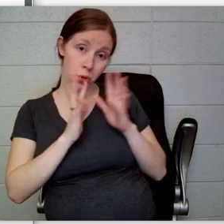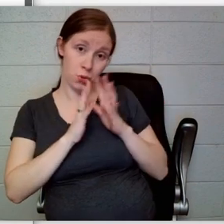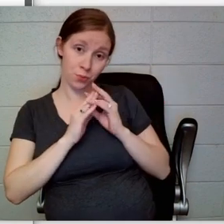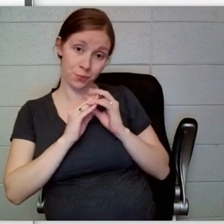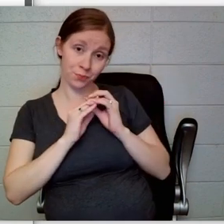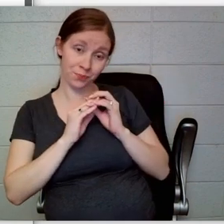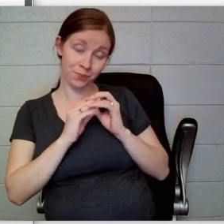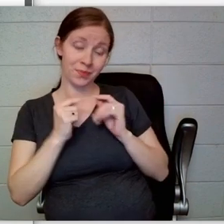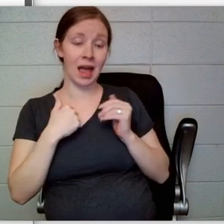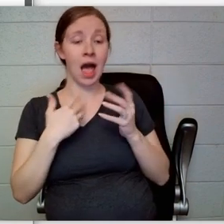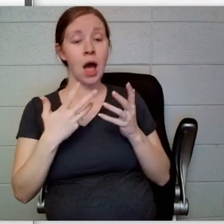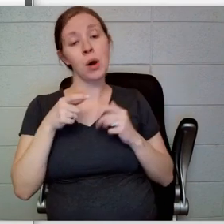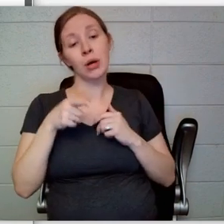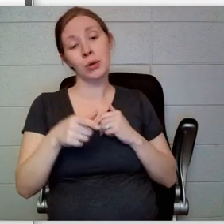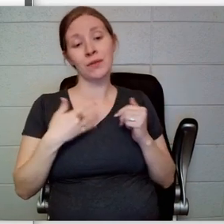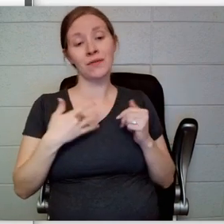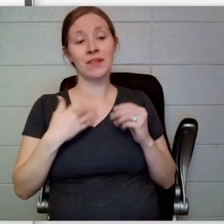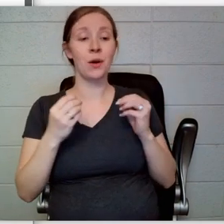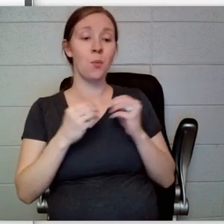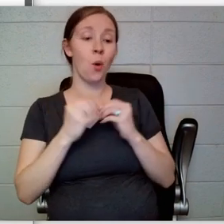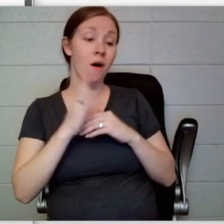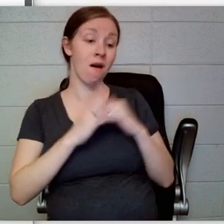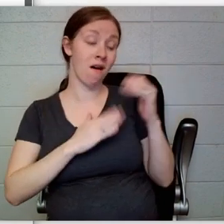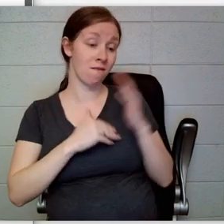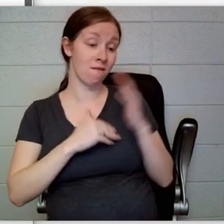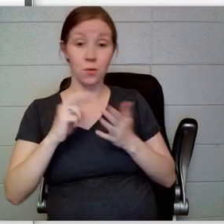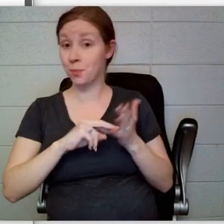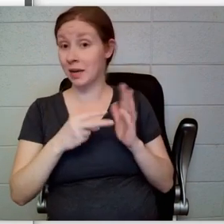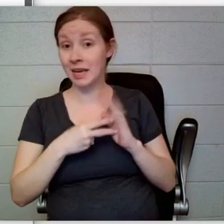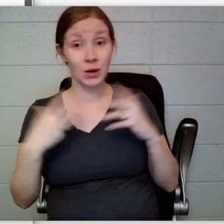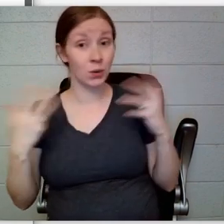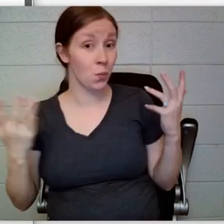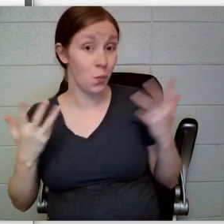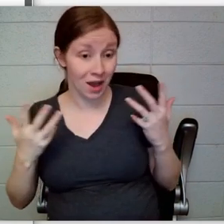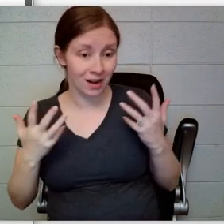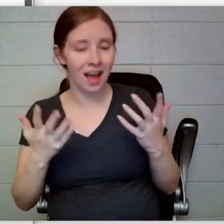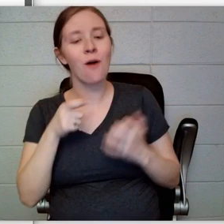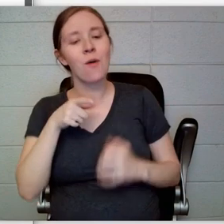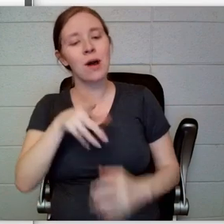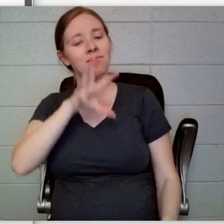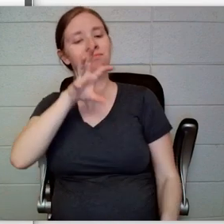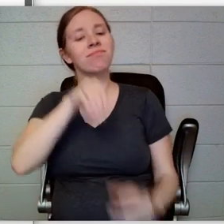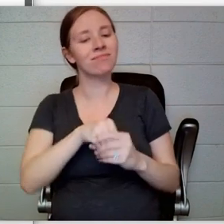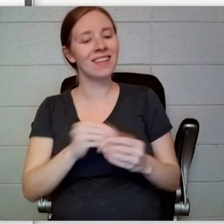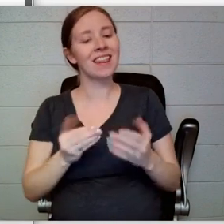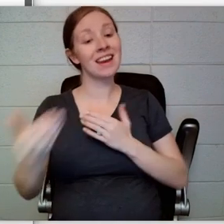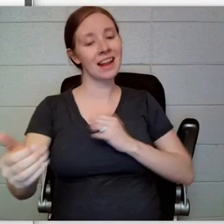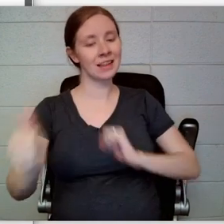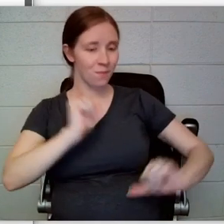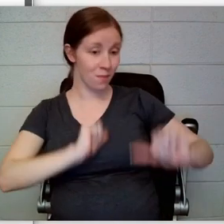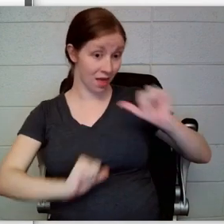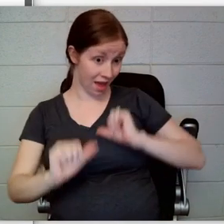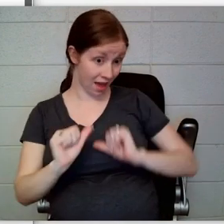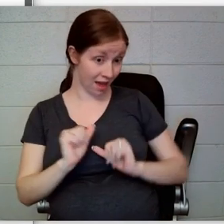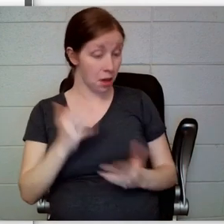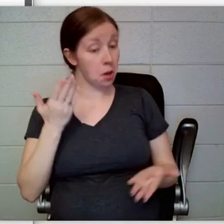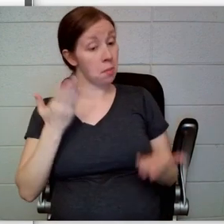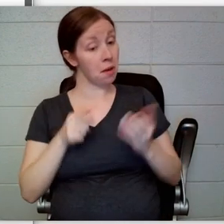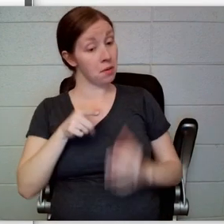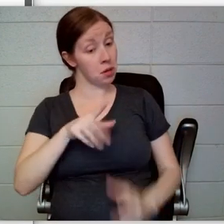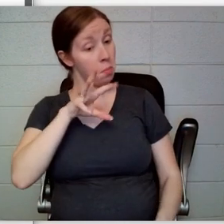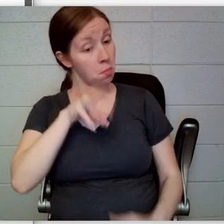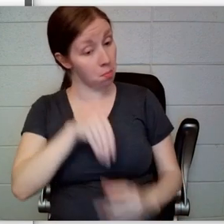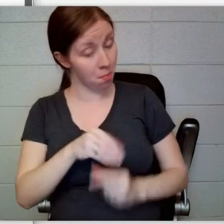I would like to have you participate in my next play. Perhaps if you took part in the work I do,